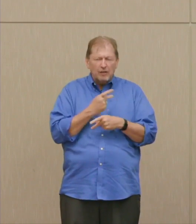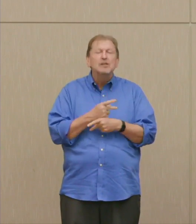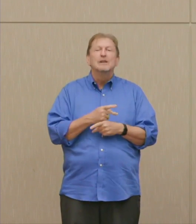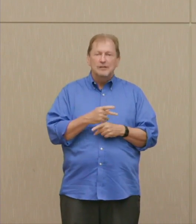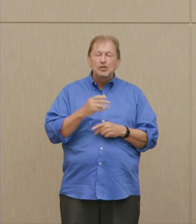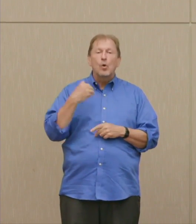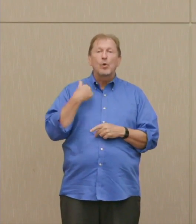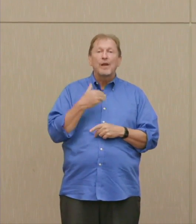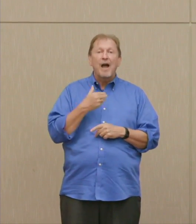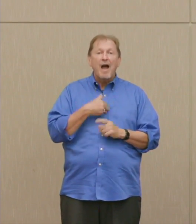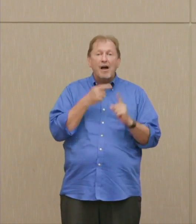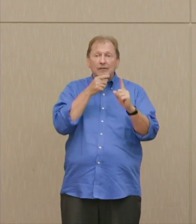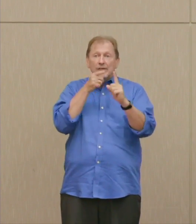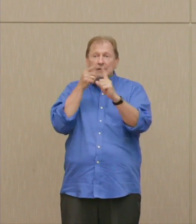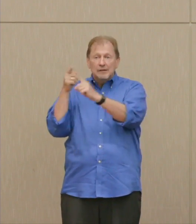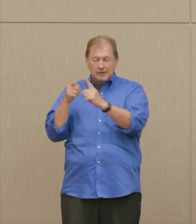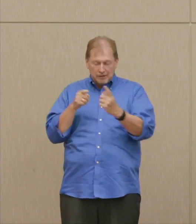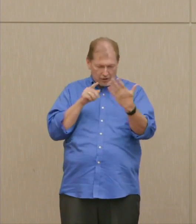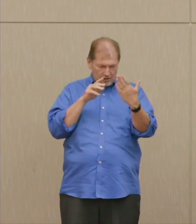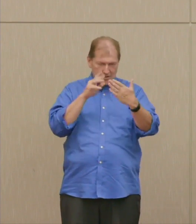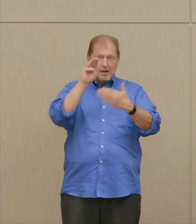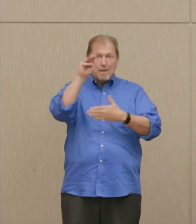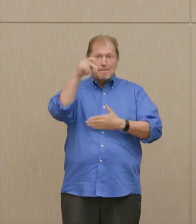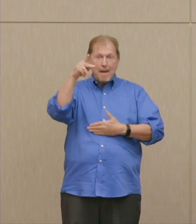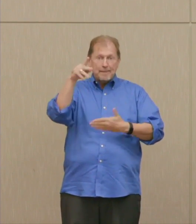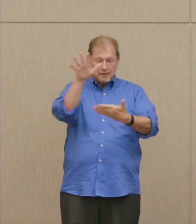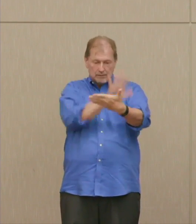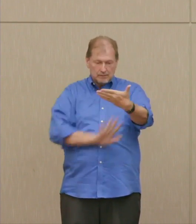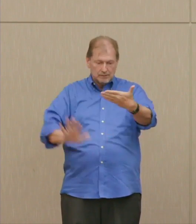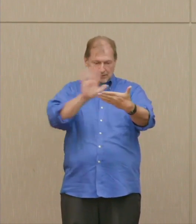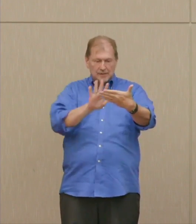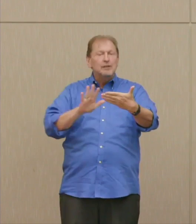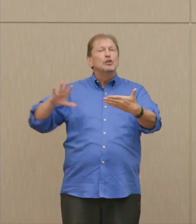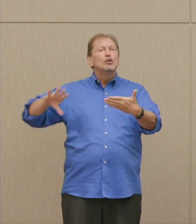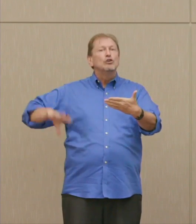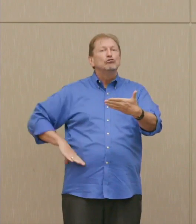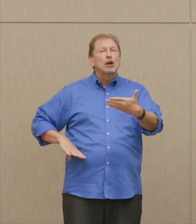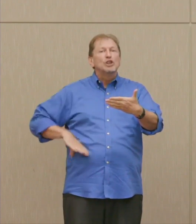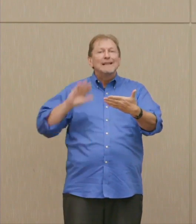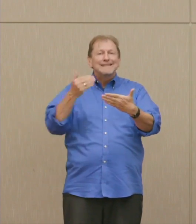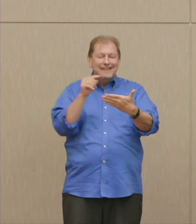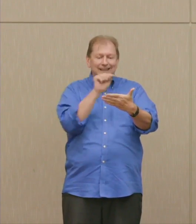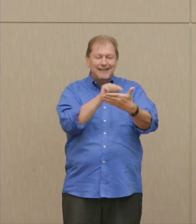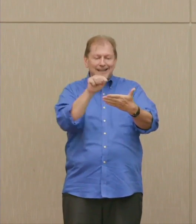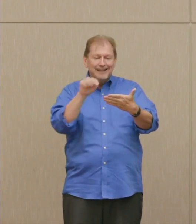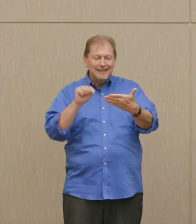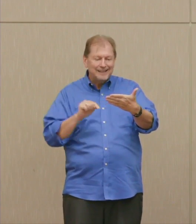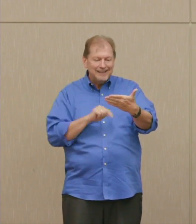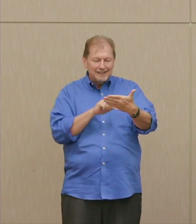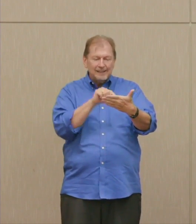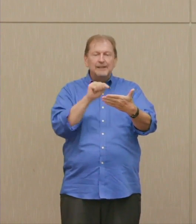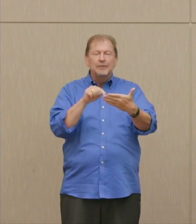the cities which we exclusively his targets up til that moment, and this was in 1949 and